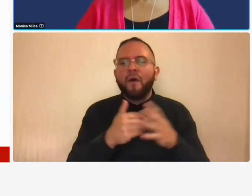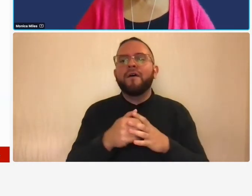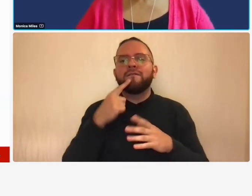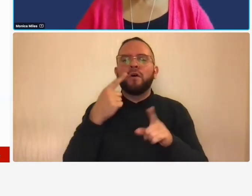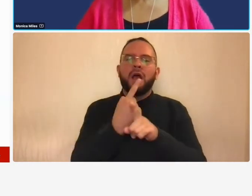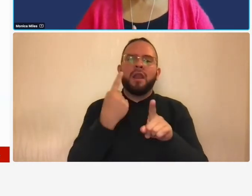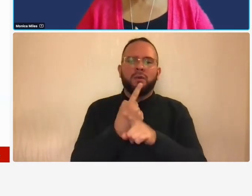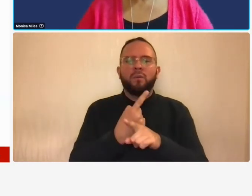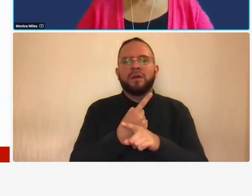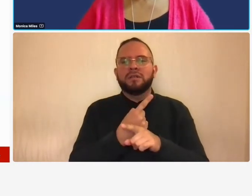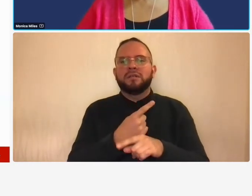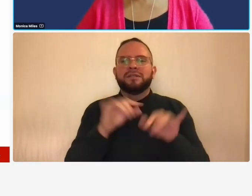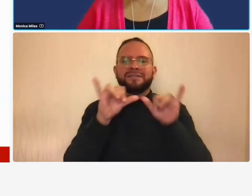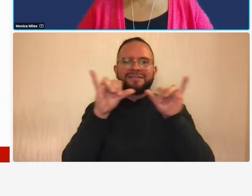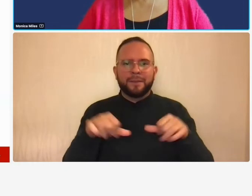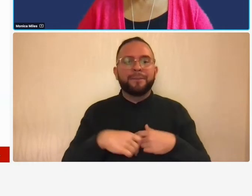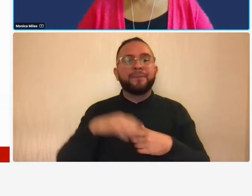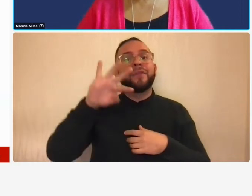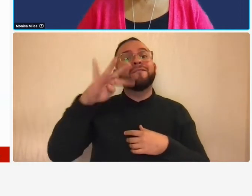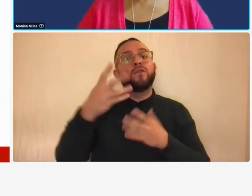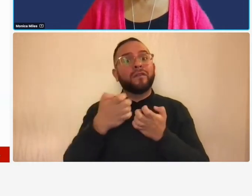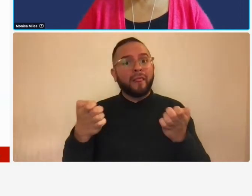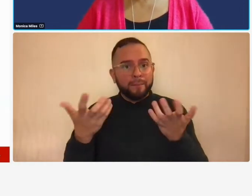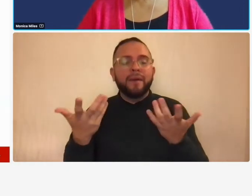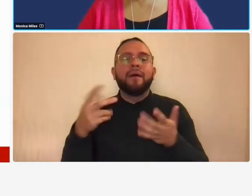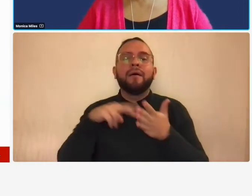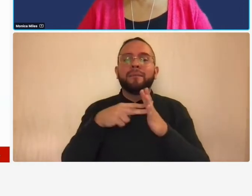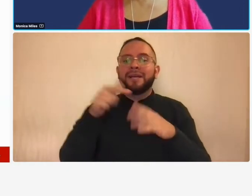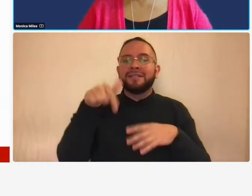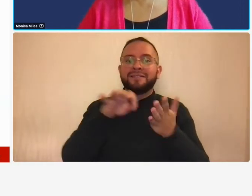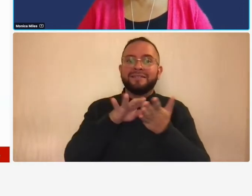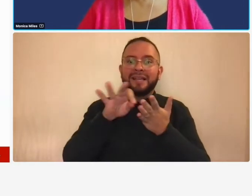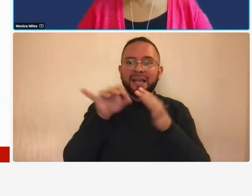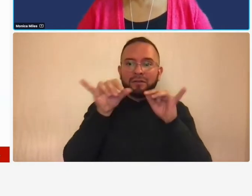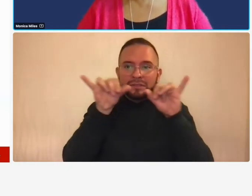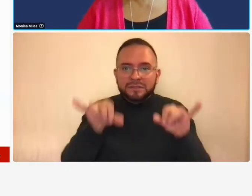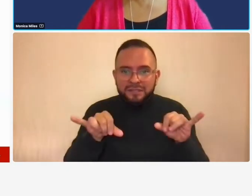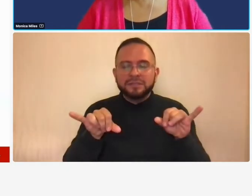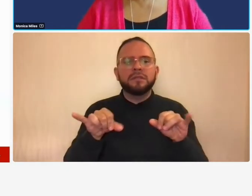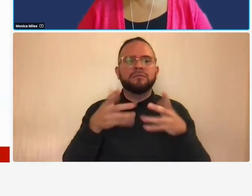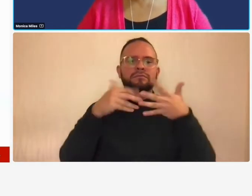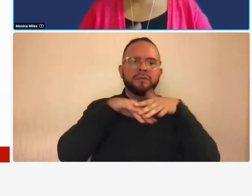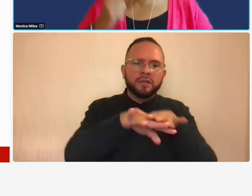so the fourth element is that the accounting system um integrates with other accounting